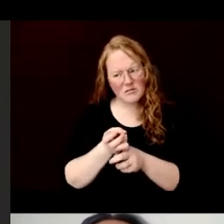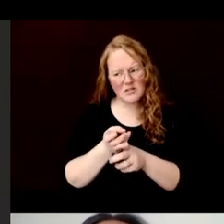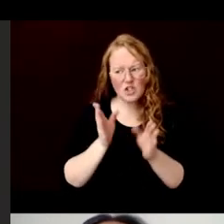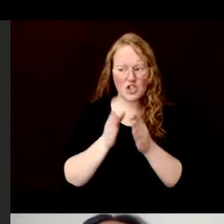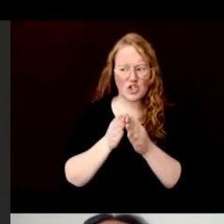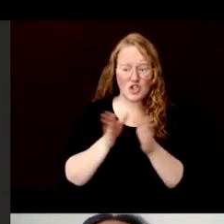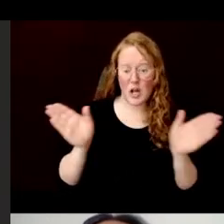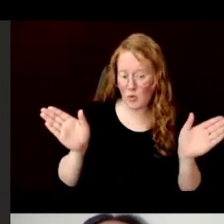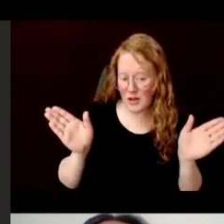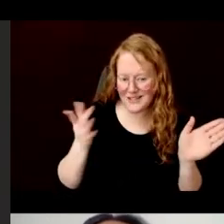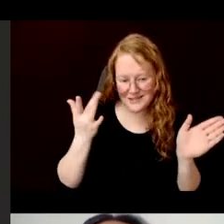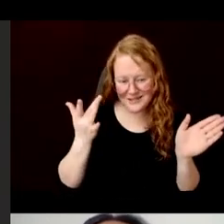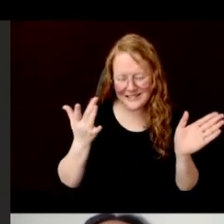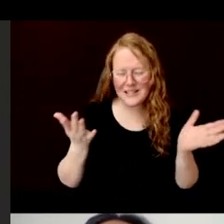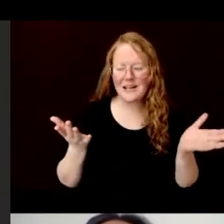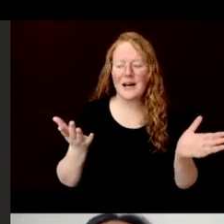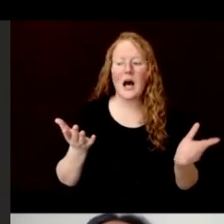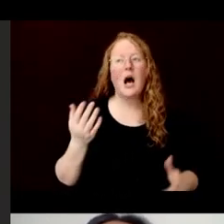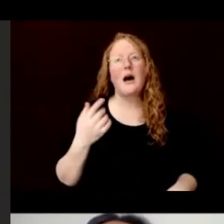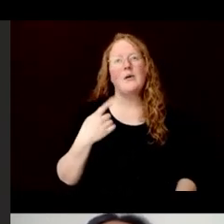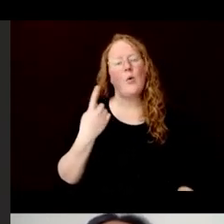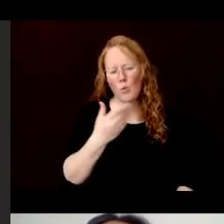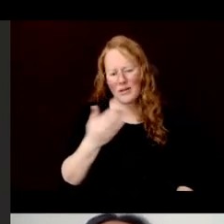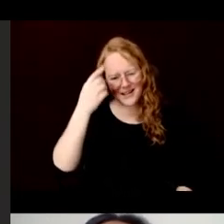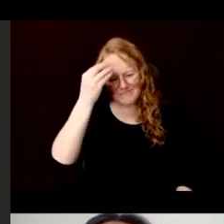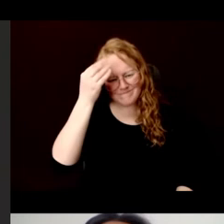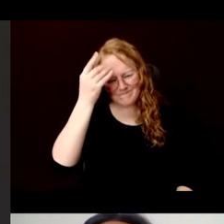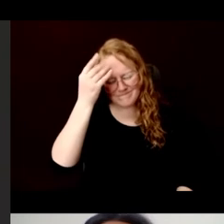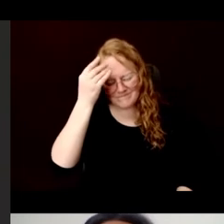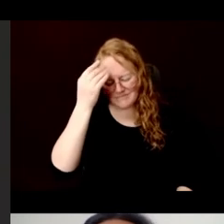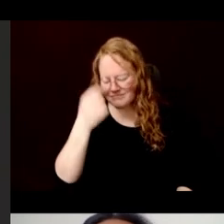One thing I have been thinking about a lot lately is the case of the Philippines.